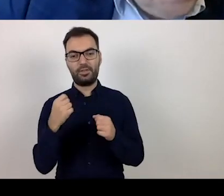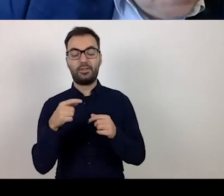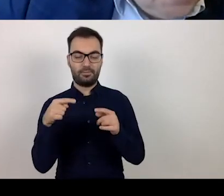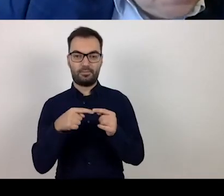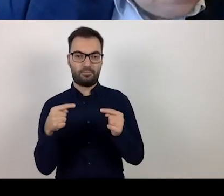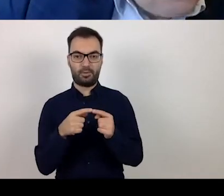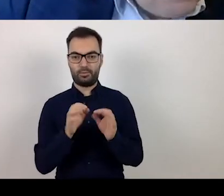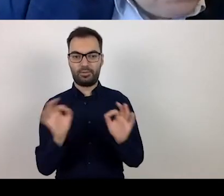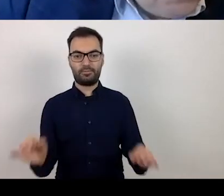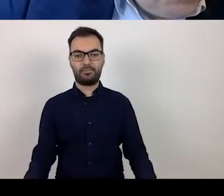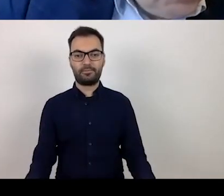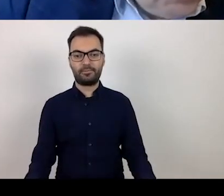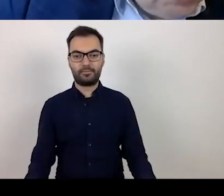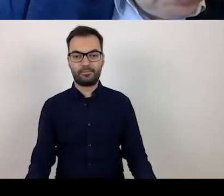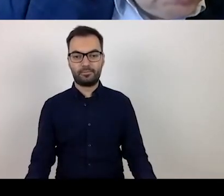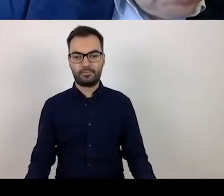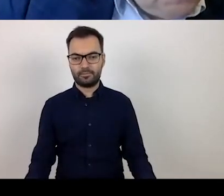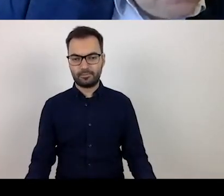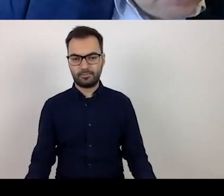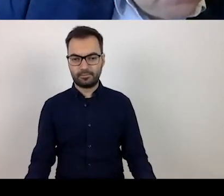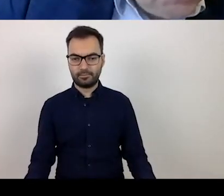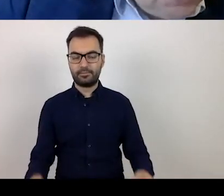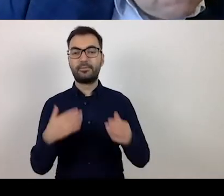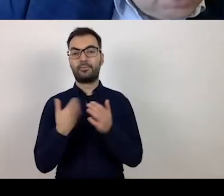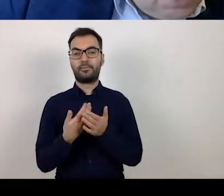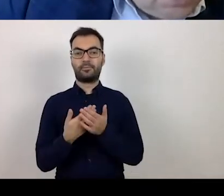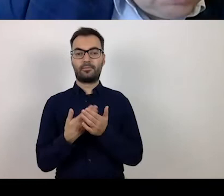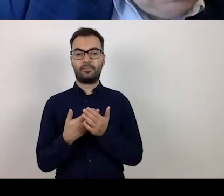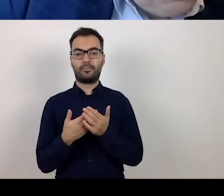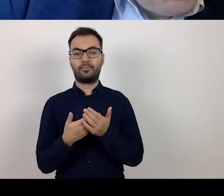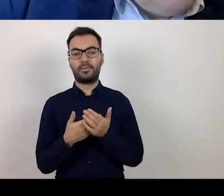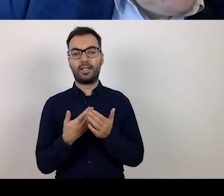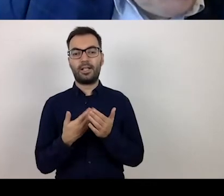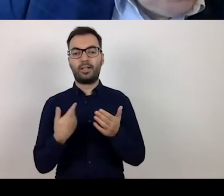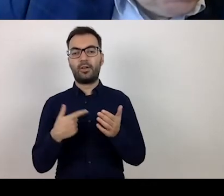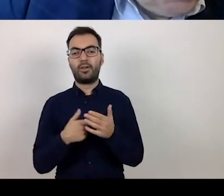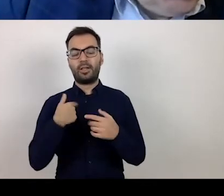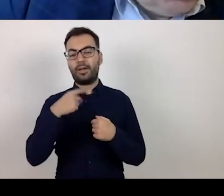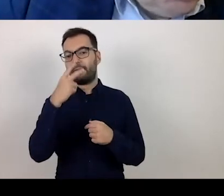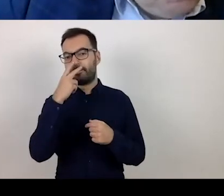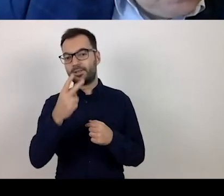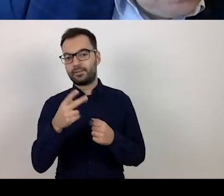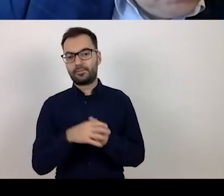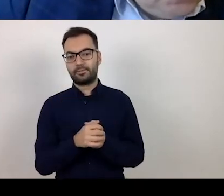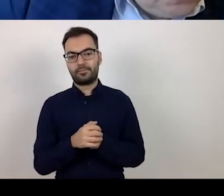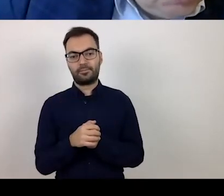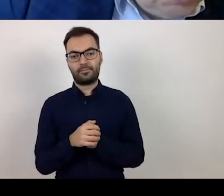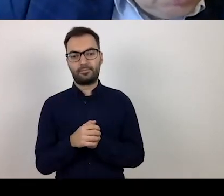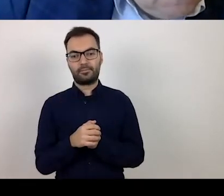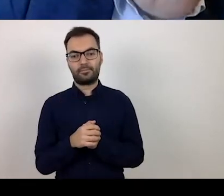In this context I identify an important point,